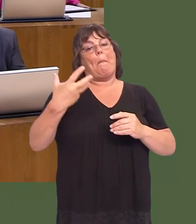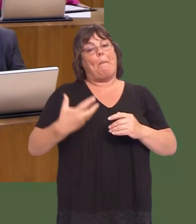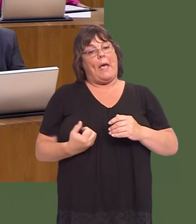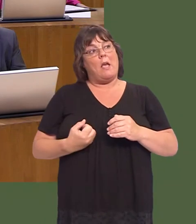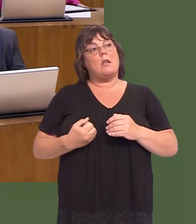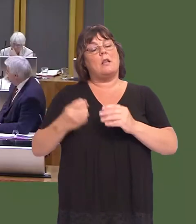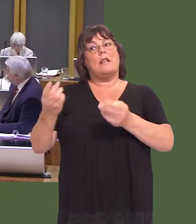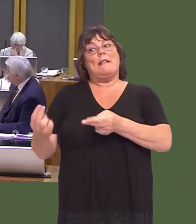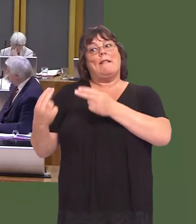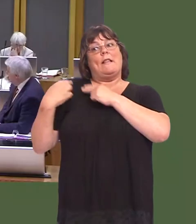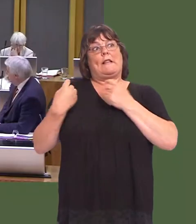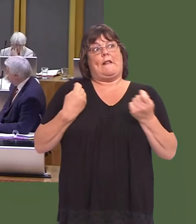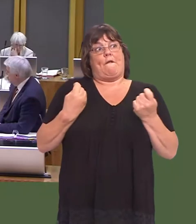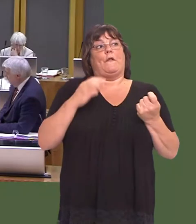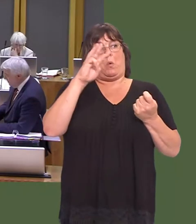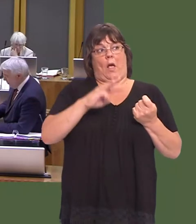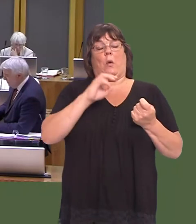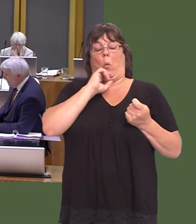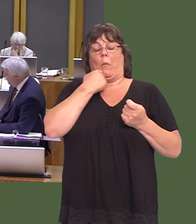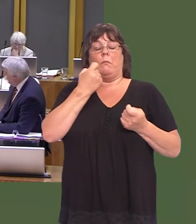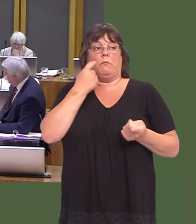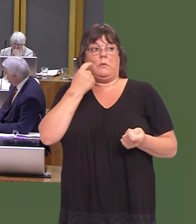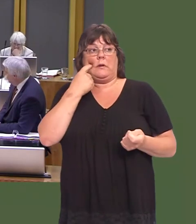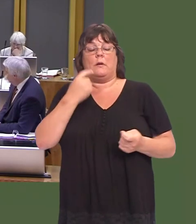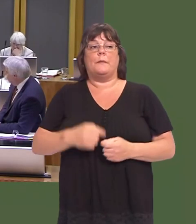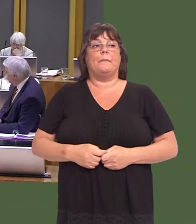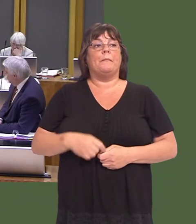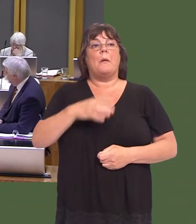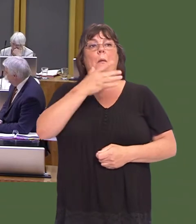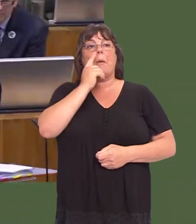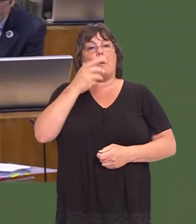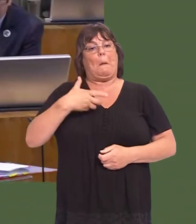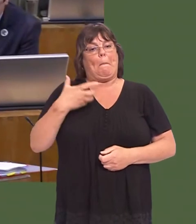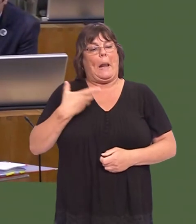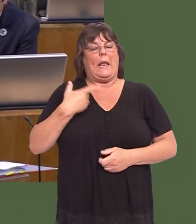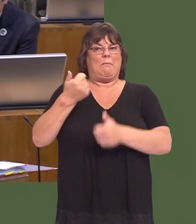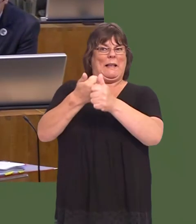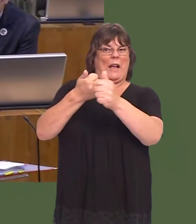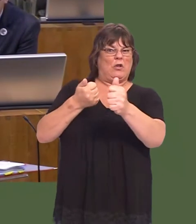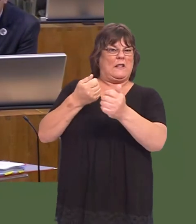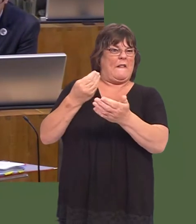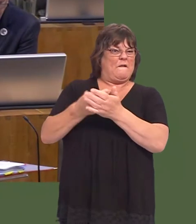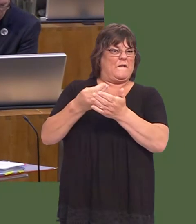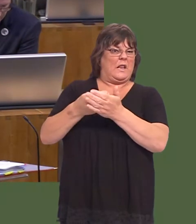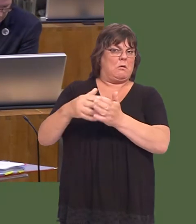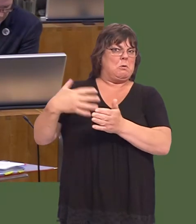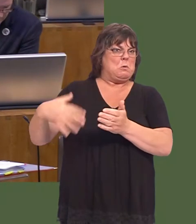but it is right to say tható. Iíve heard it myself in my own constituency about people complaining about agency fees that are paid.